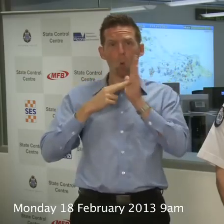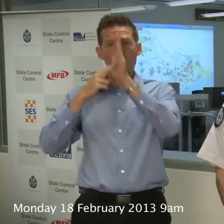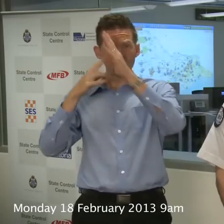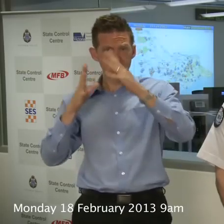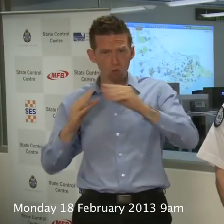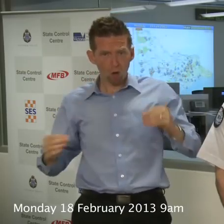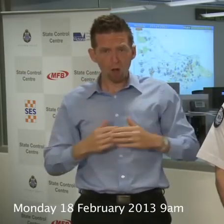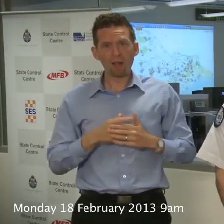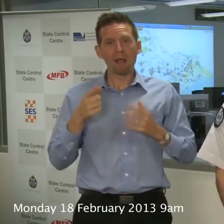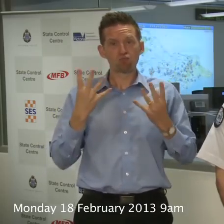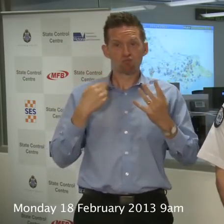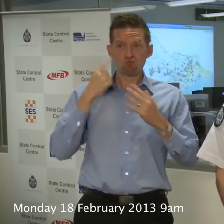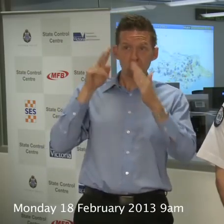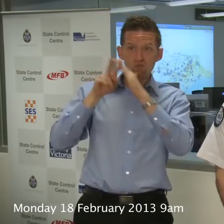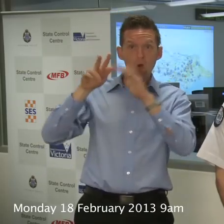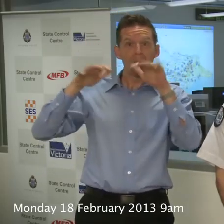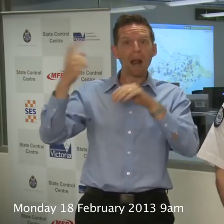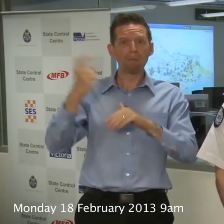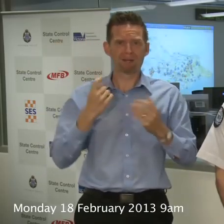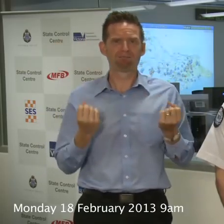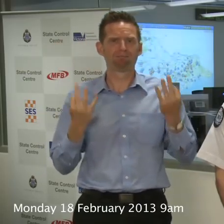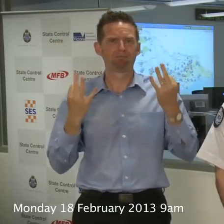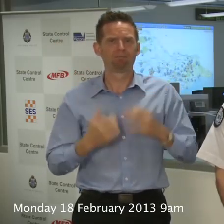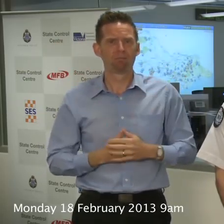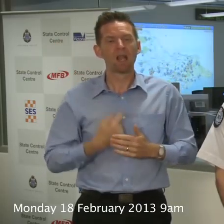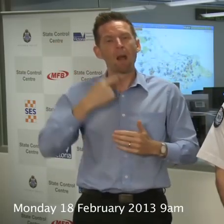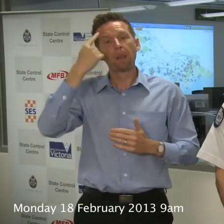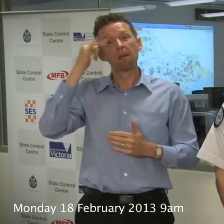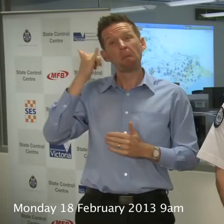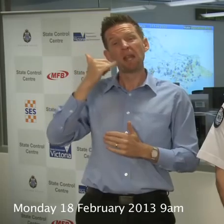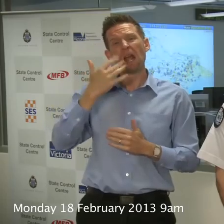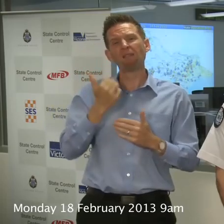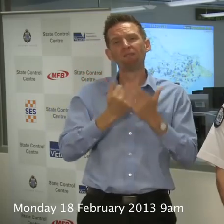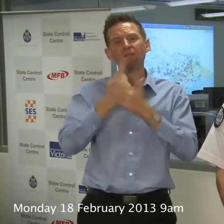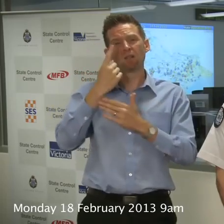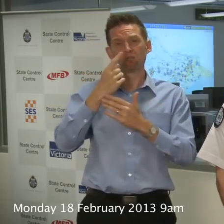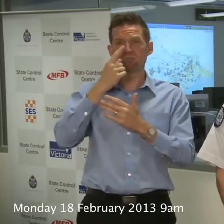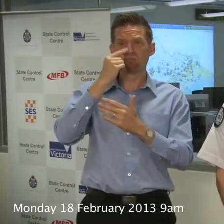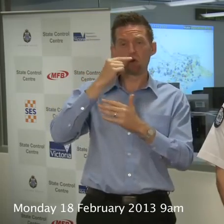There isn't any forecast rain. The best they’re going to say is there may be some forecast rain in the far east later